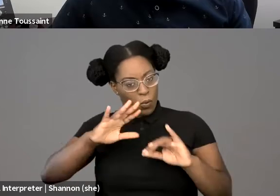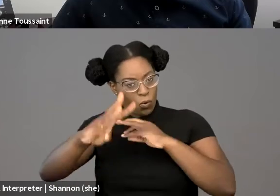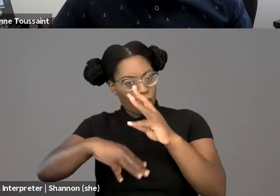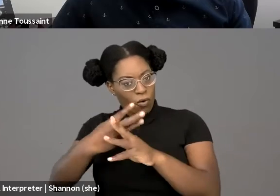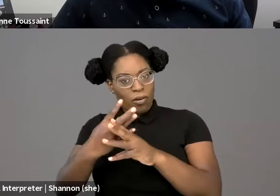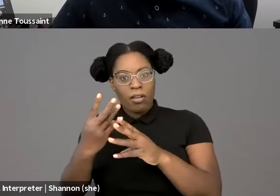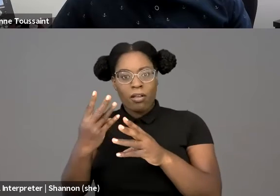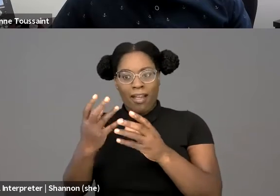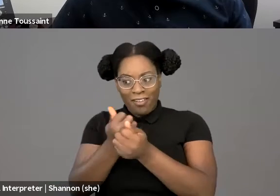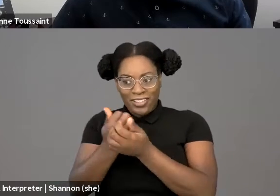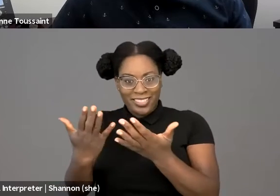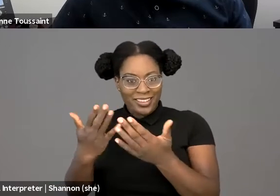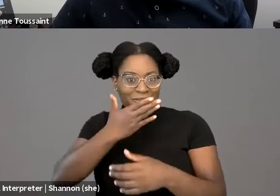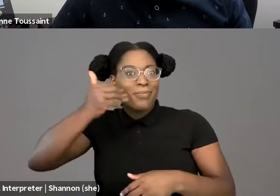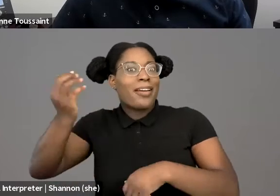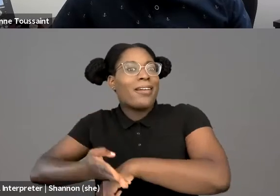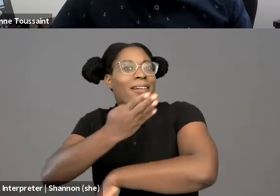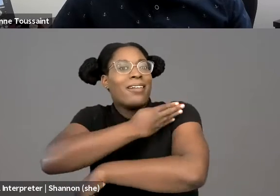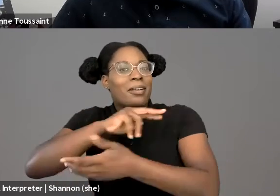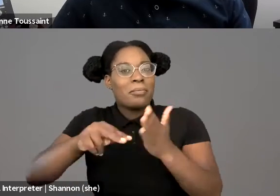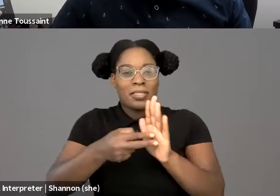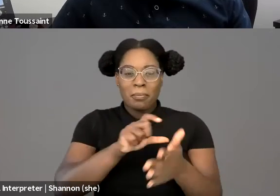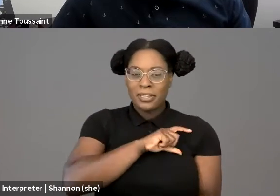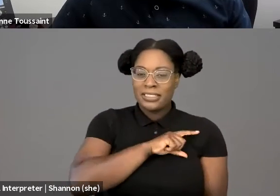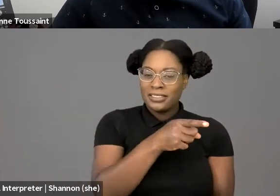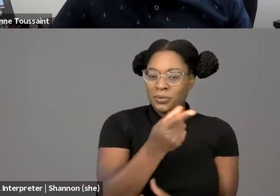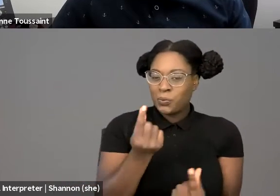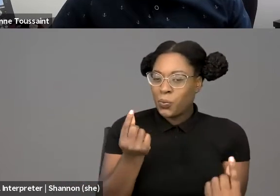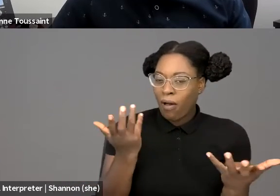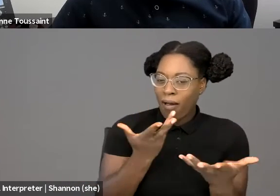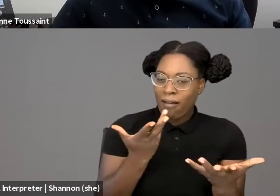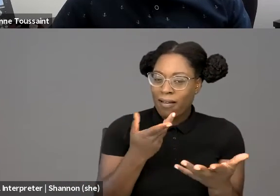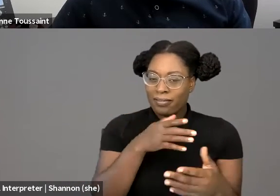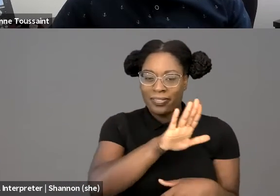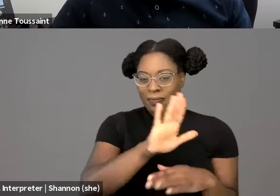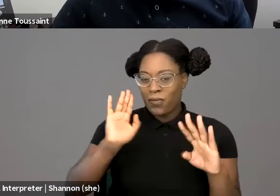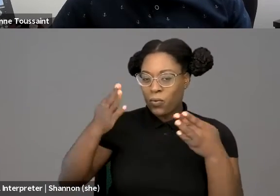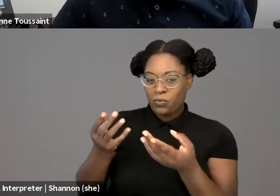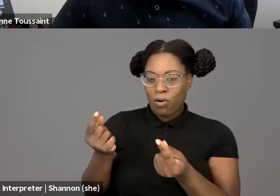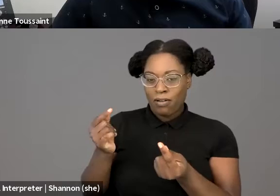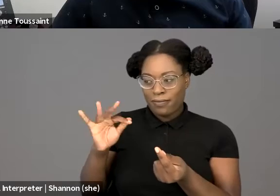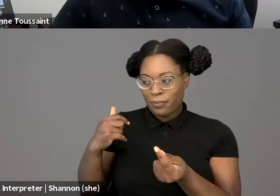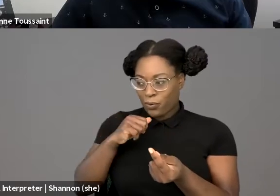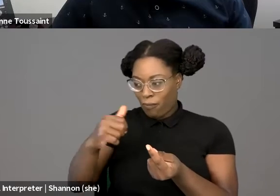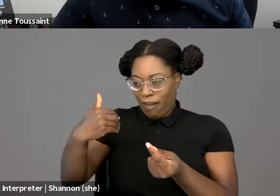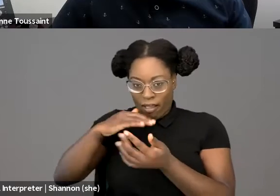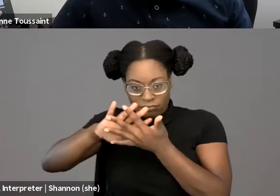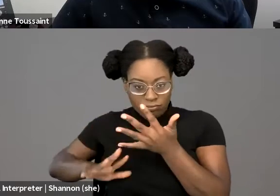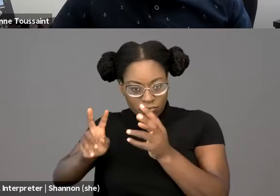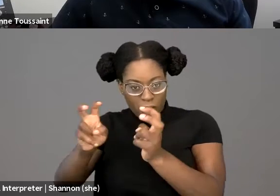And the last thing I will say, is my hope in this future world is that people of color, and I promise this is my longest answer